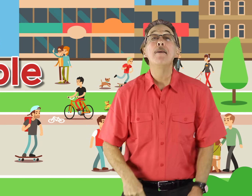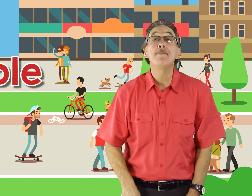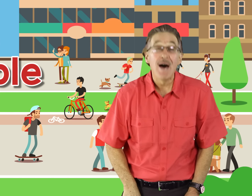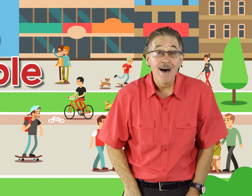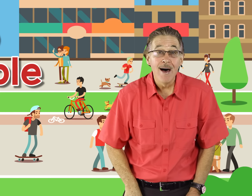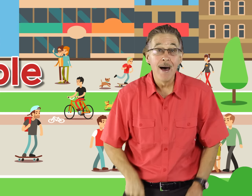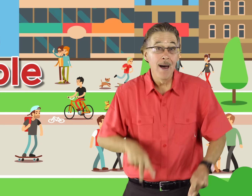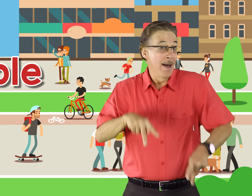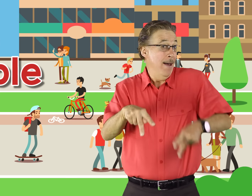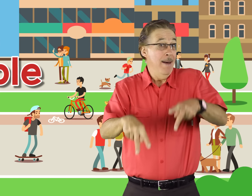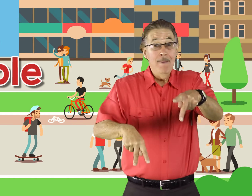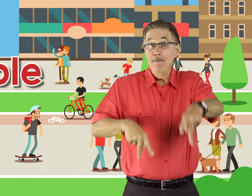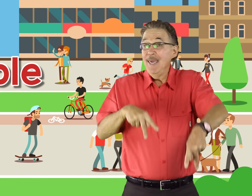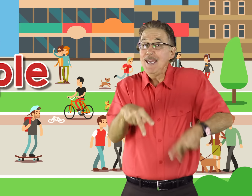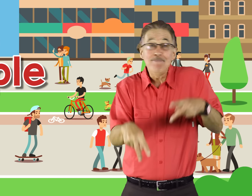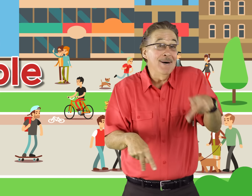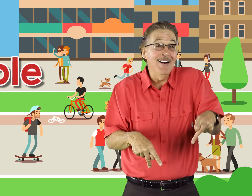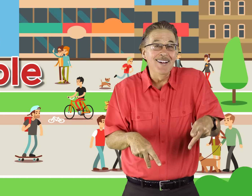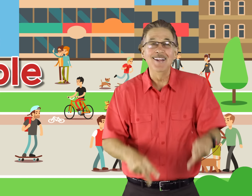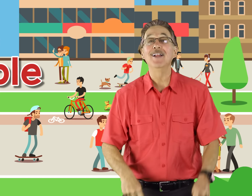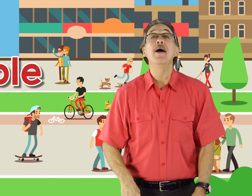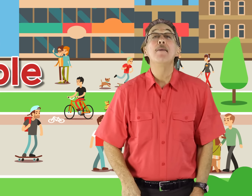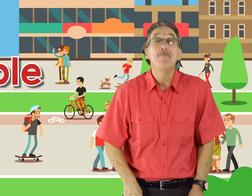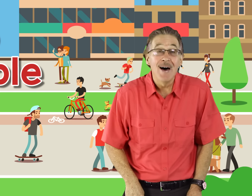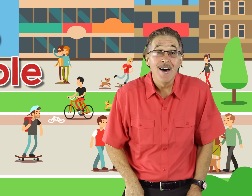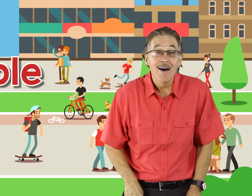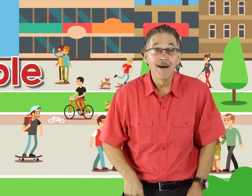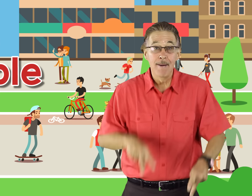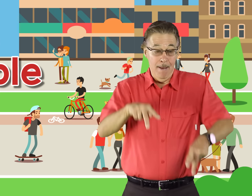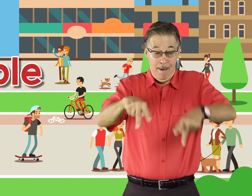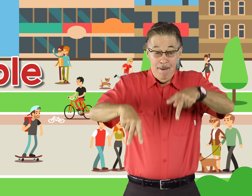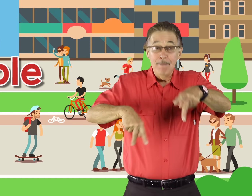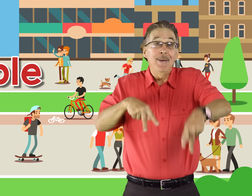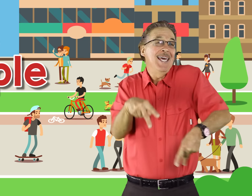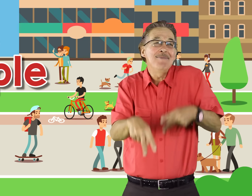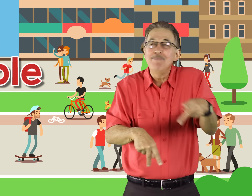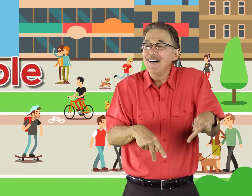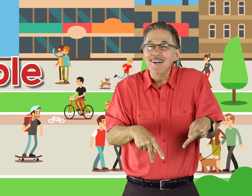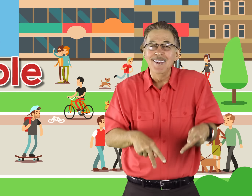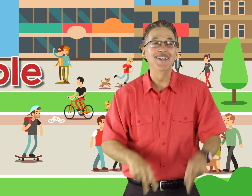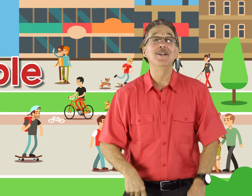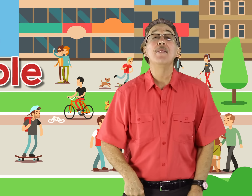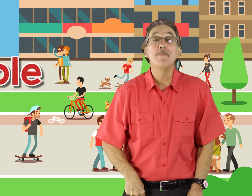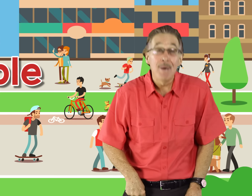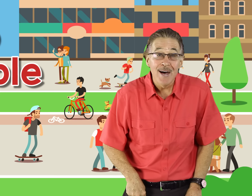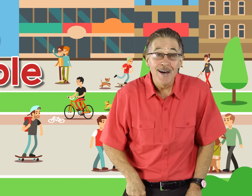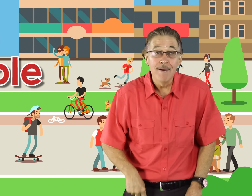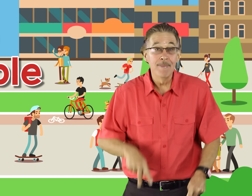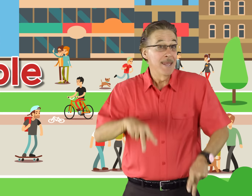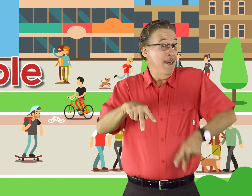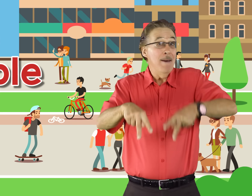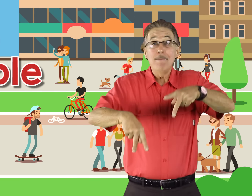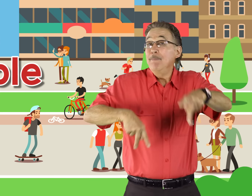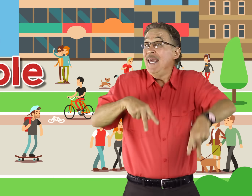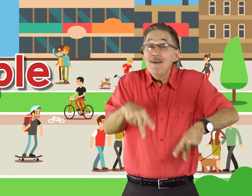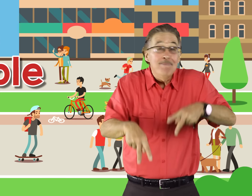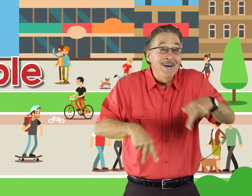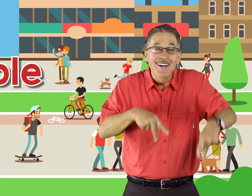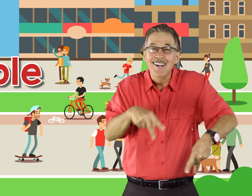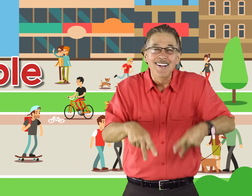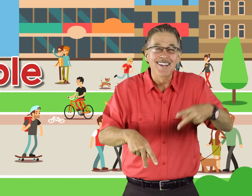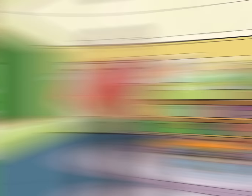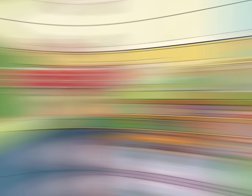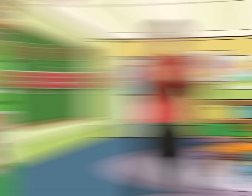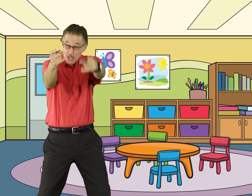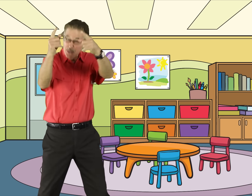/p/ people /p/ people /p/ people